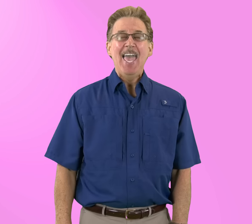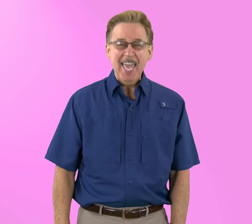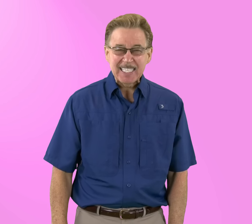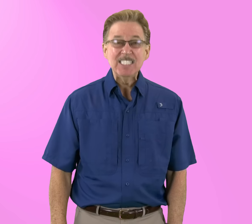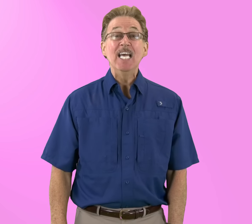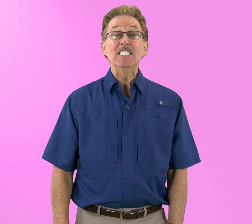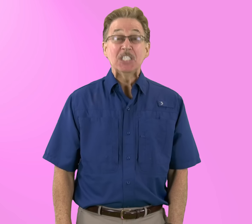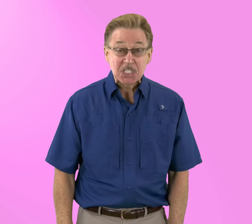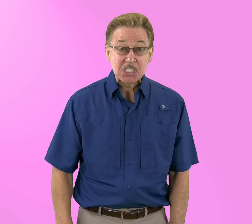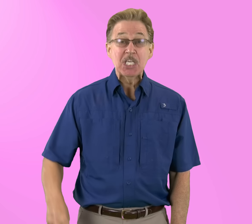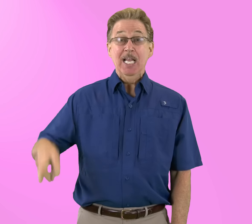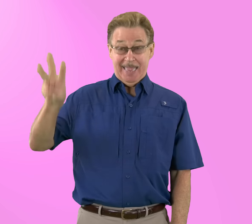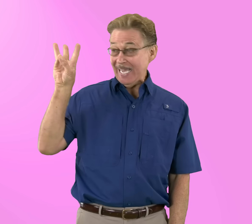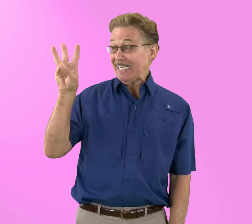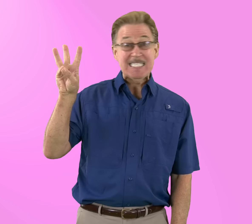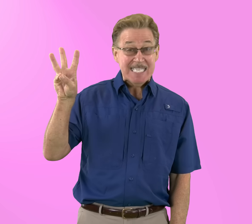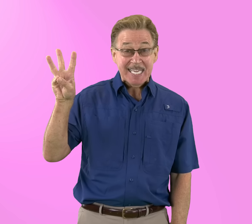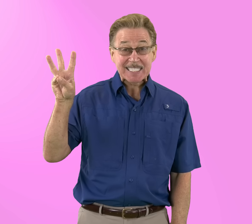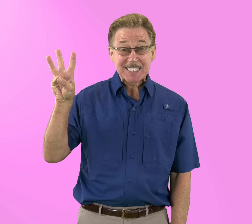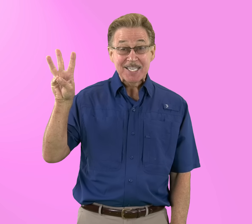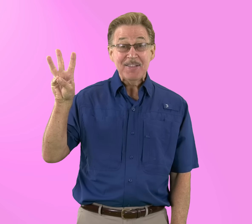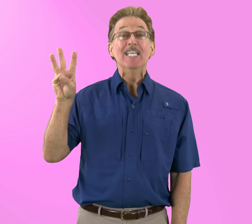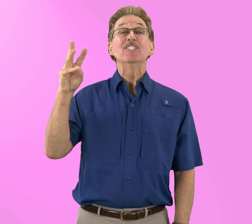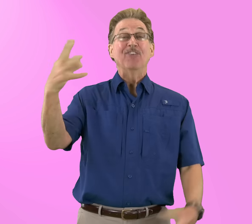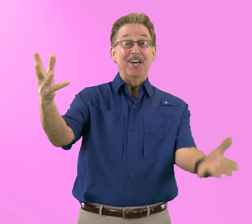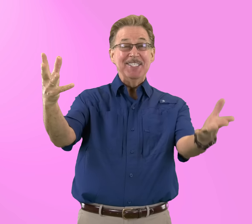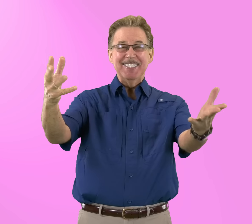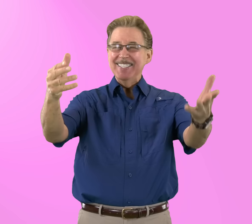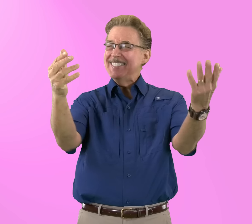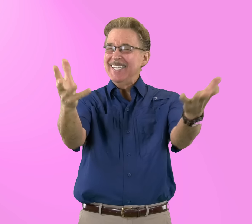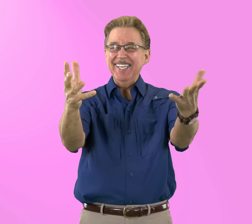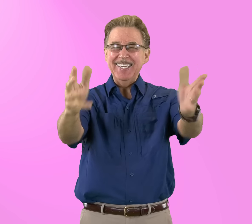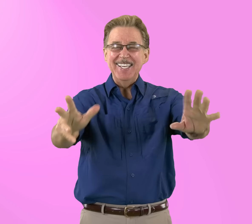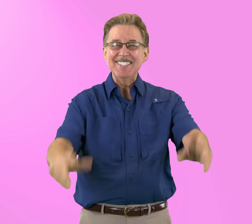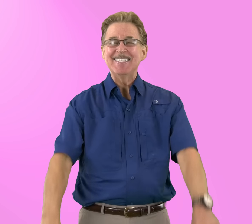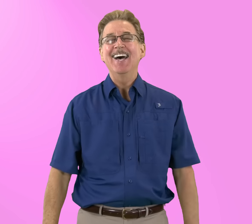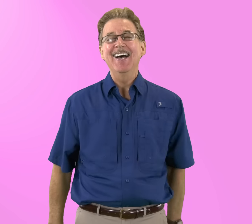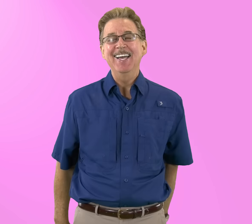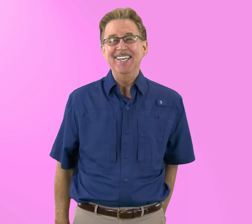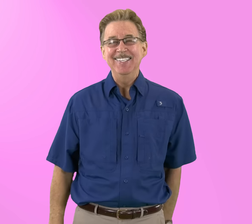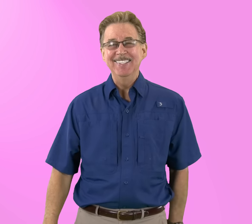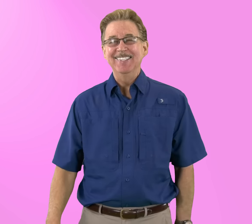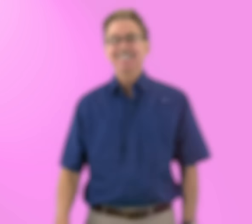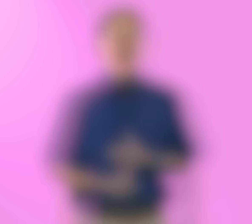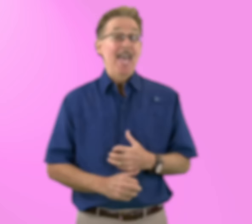X x says /x/ like in six It's fun to sing and sign